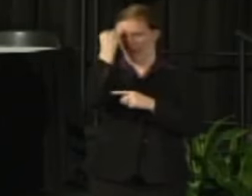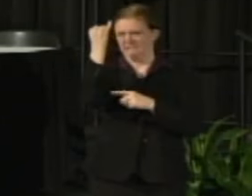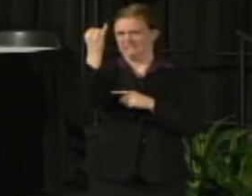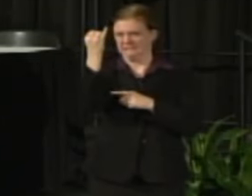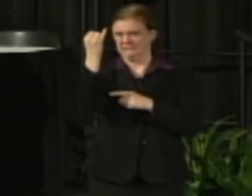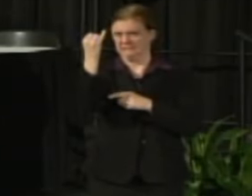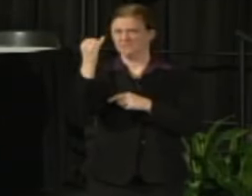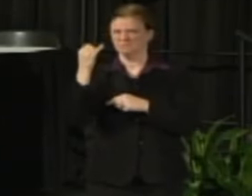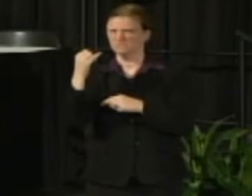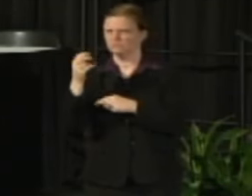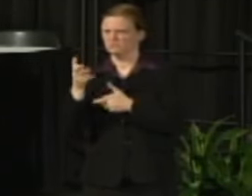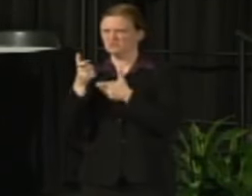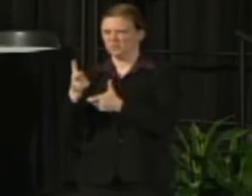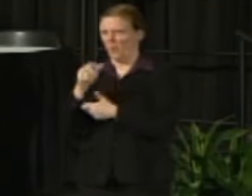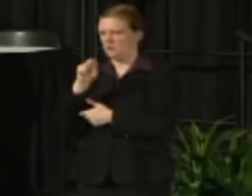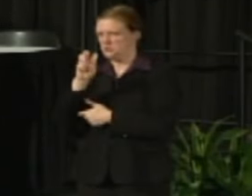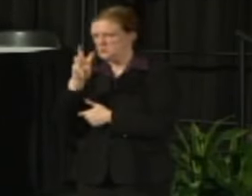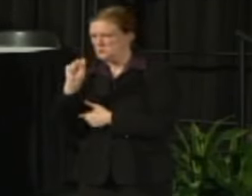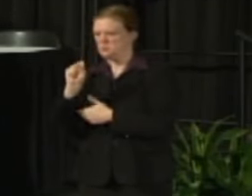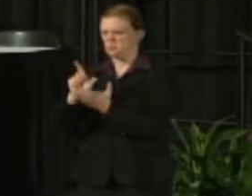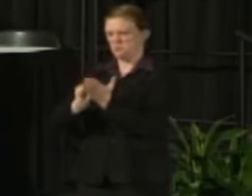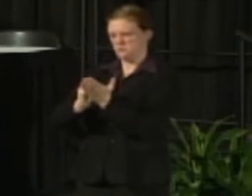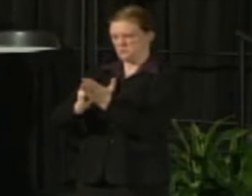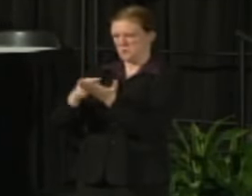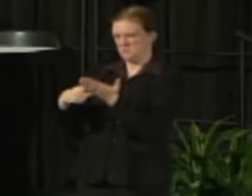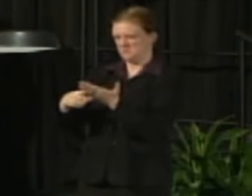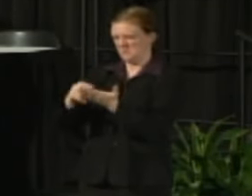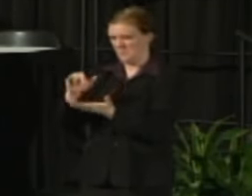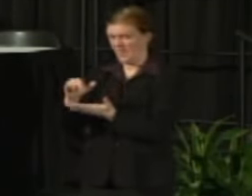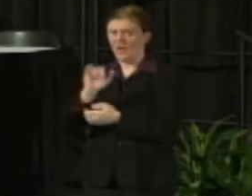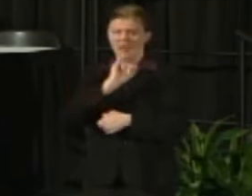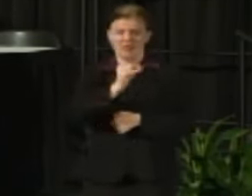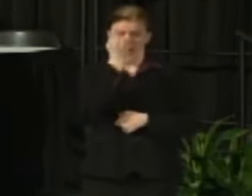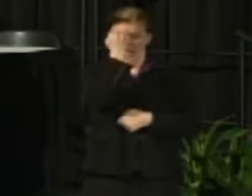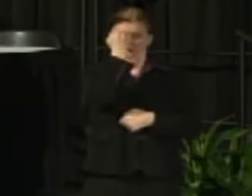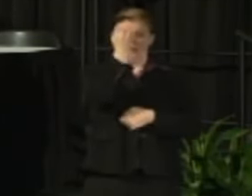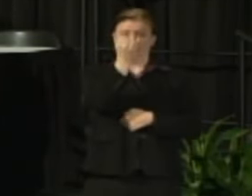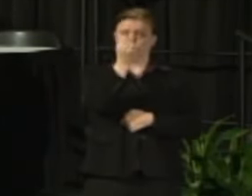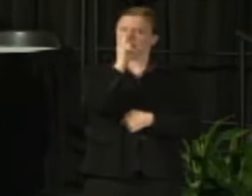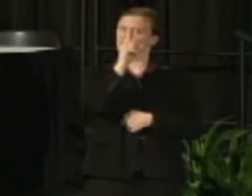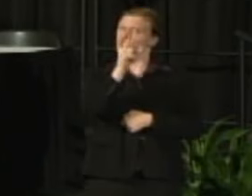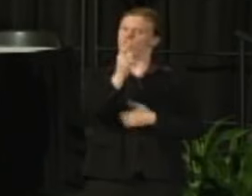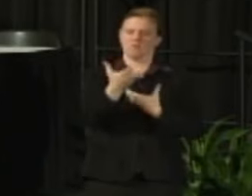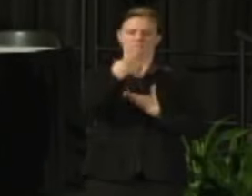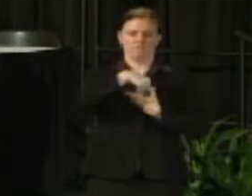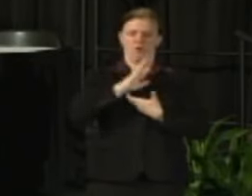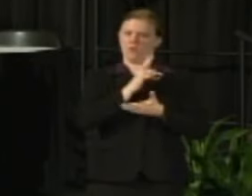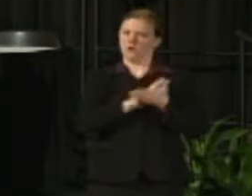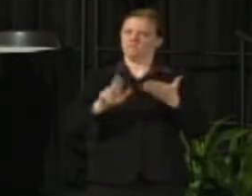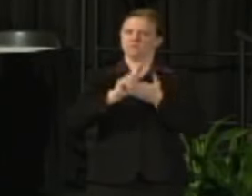As you also know the Wisconsin Idea has guided this great UW System for more than a century